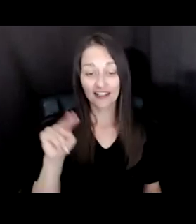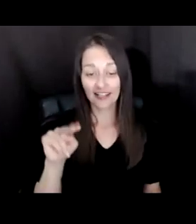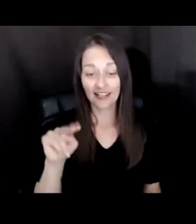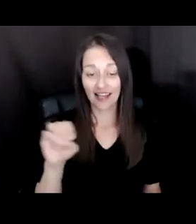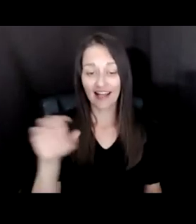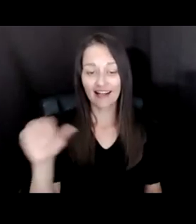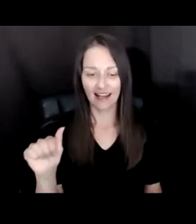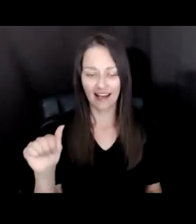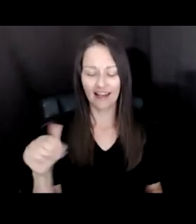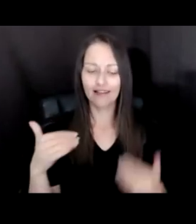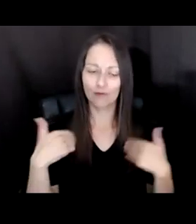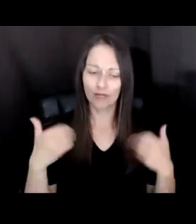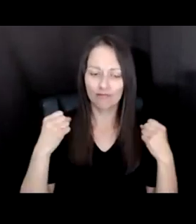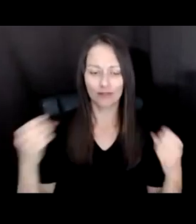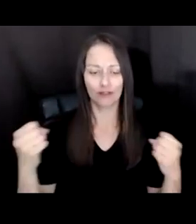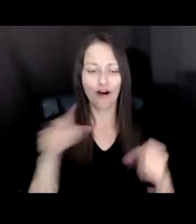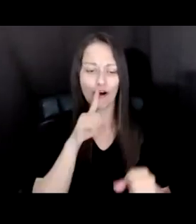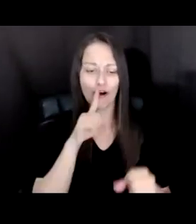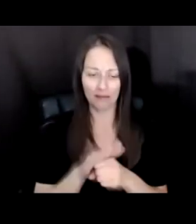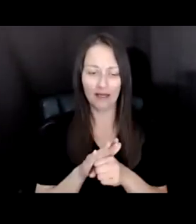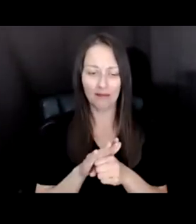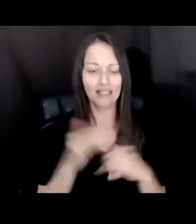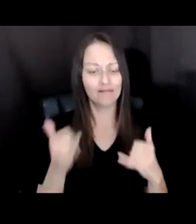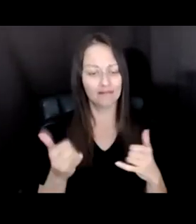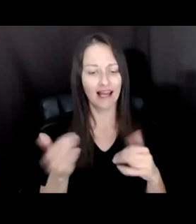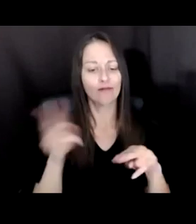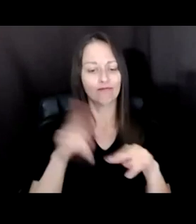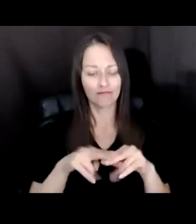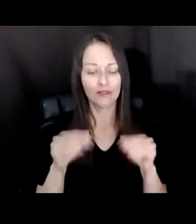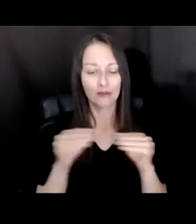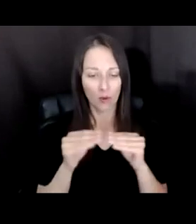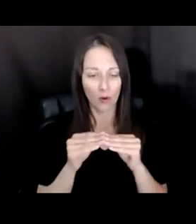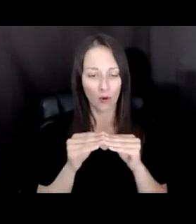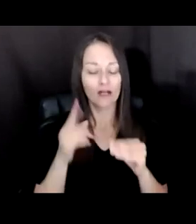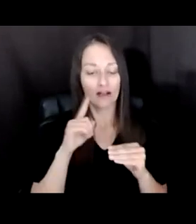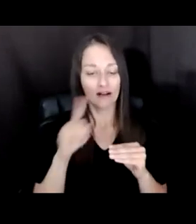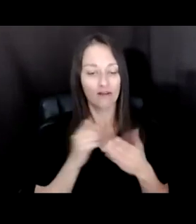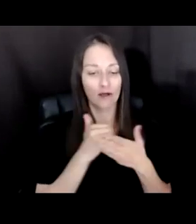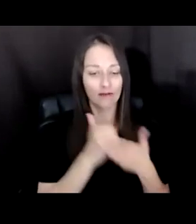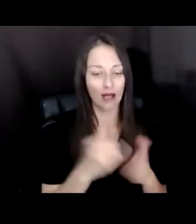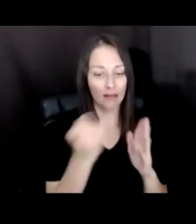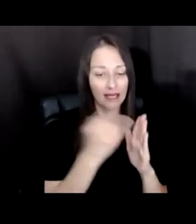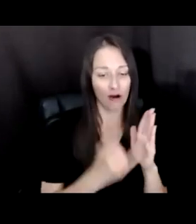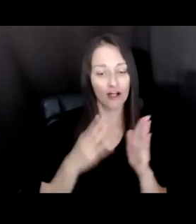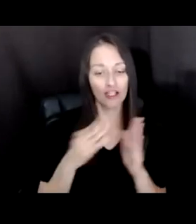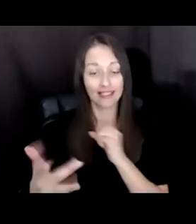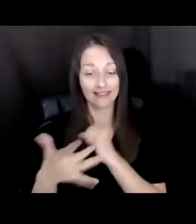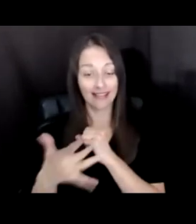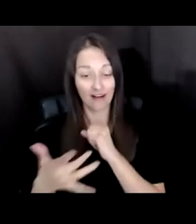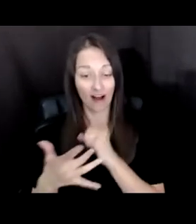SUPPORT PROJECTS AT THE INTERSECTION OF ARTS AND TECHNOLOGY THROUGH OUR FLAGSHIP GRANTS FOR ARTS